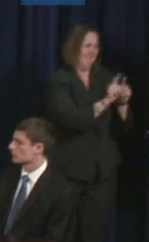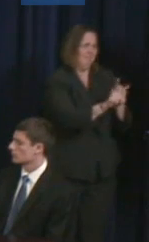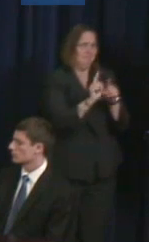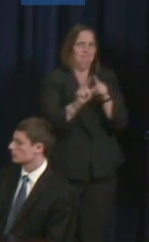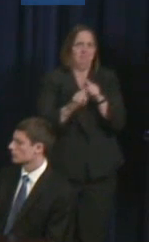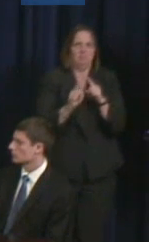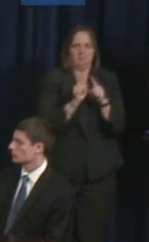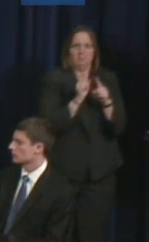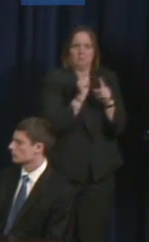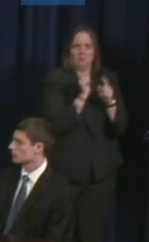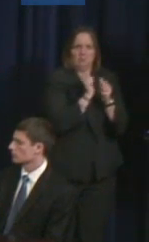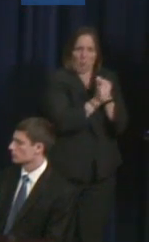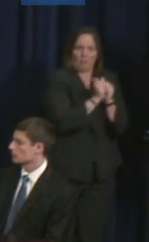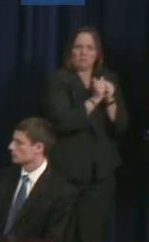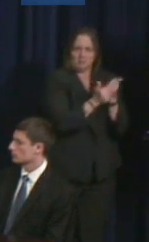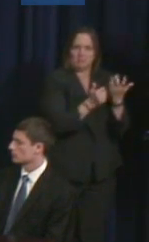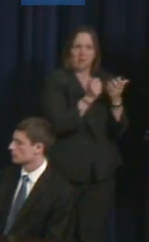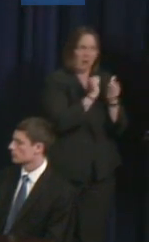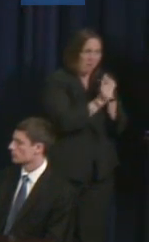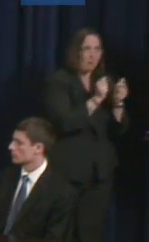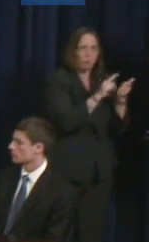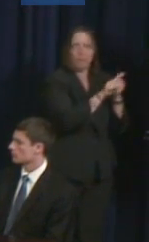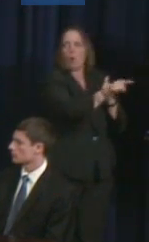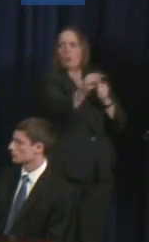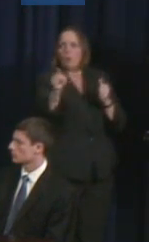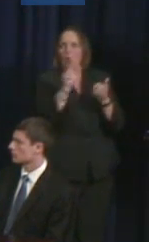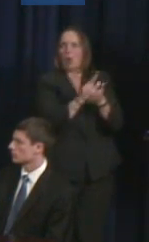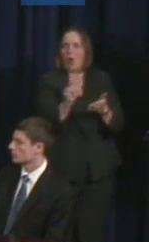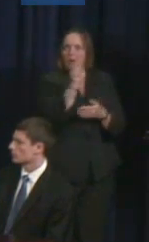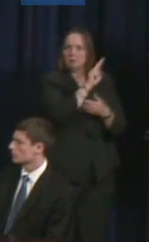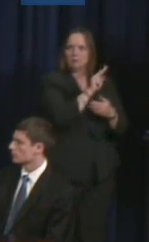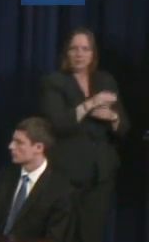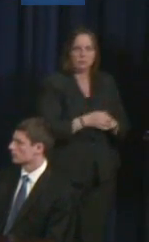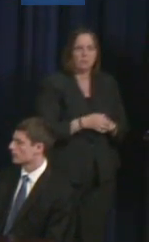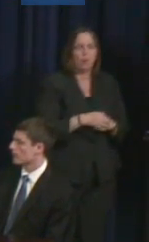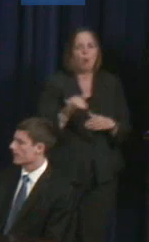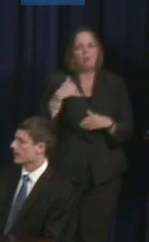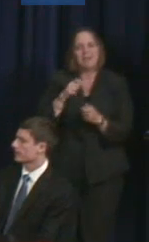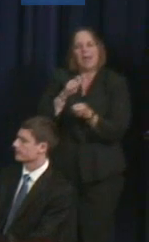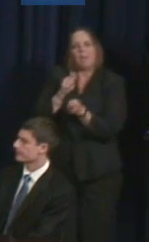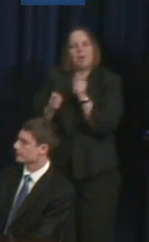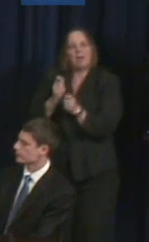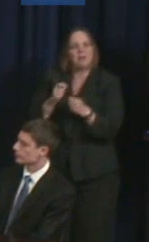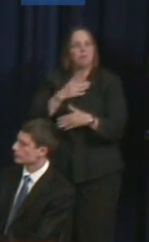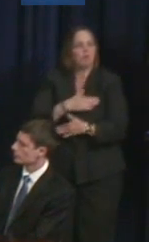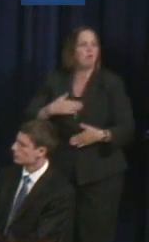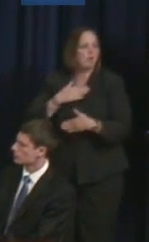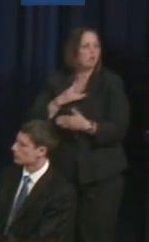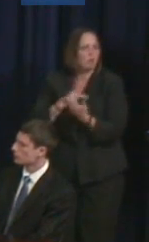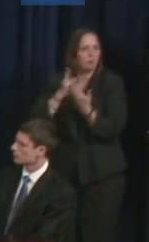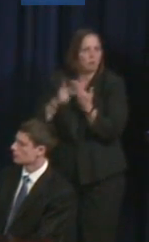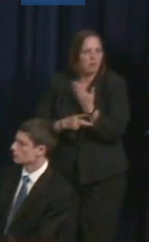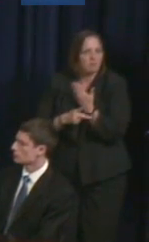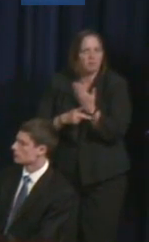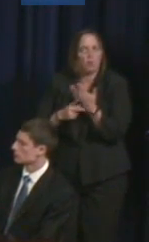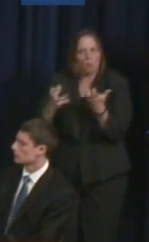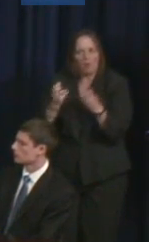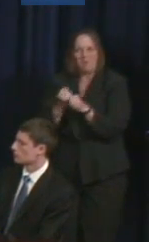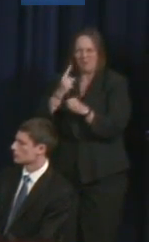I also help with the adapted recreation program in creating an inclusive and accessible environment for